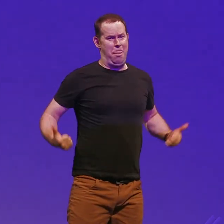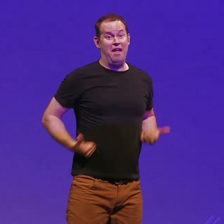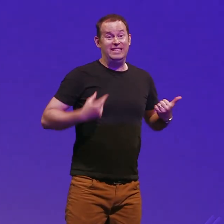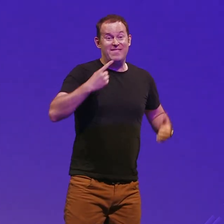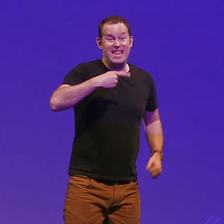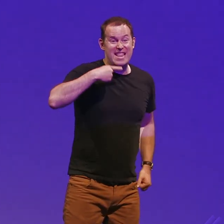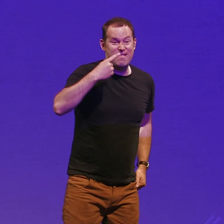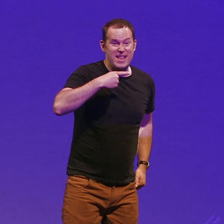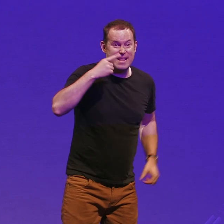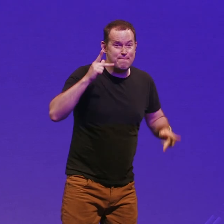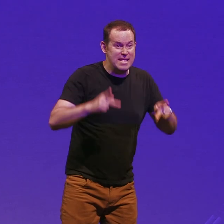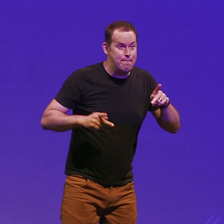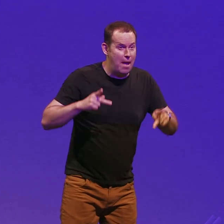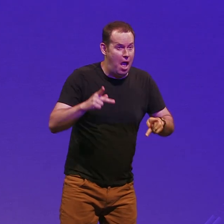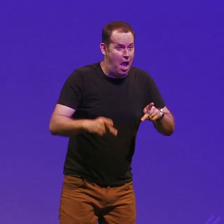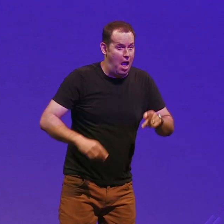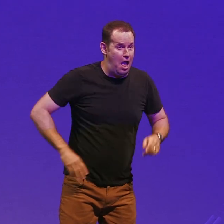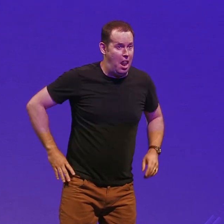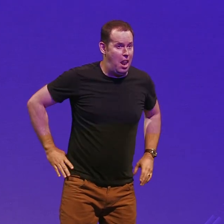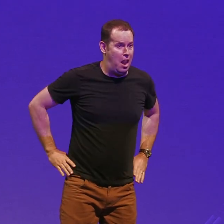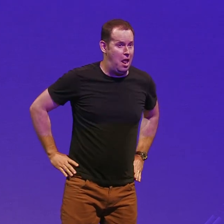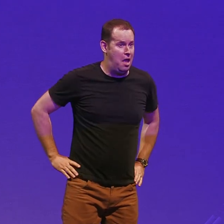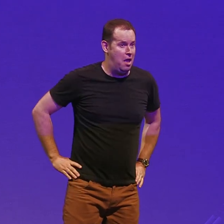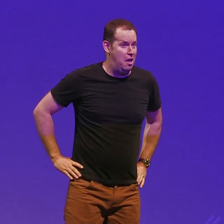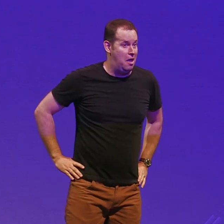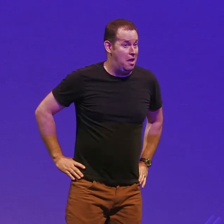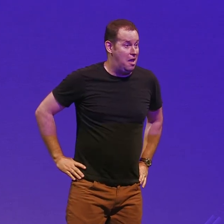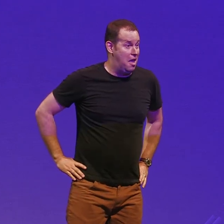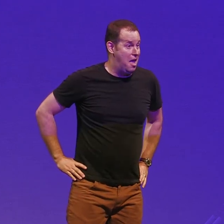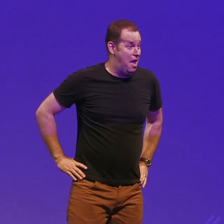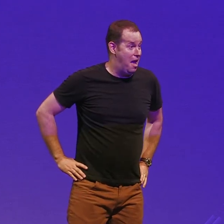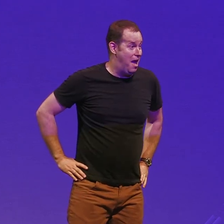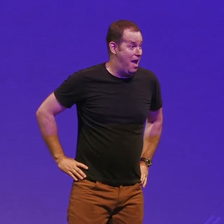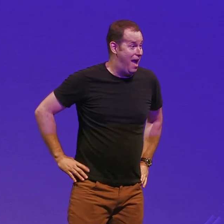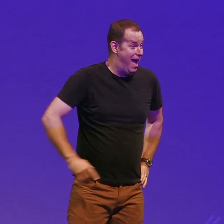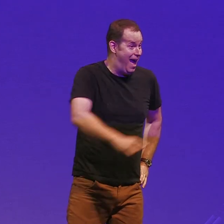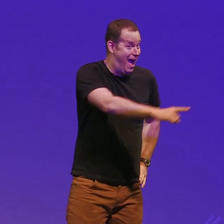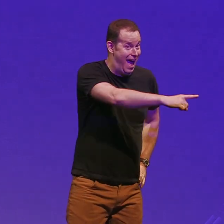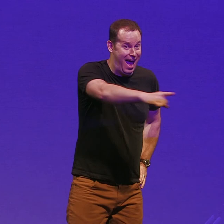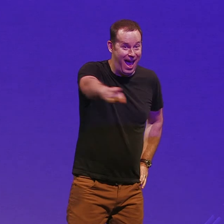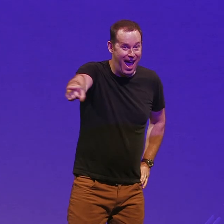have plenty of hearing people puts his hands on his hips he opens his mouth